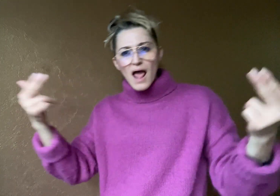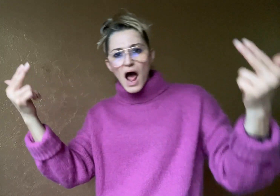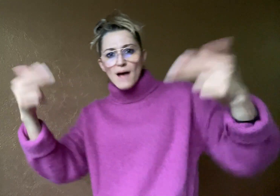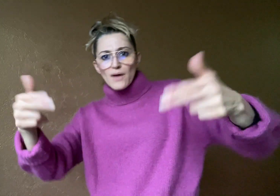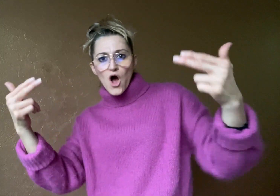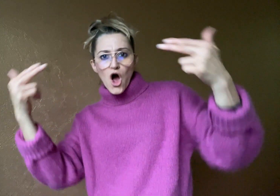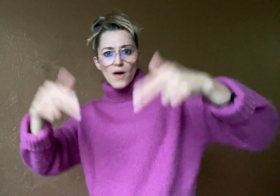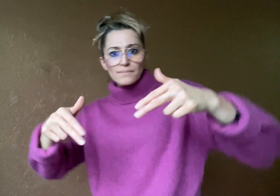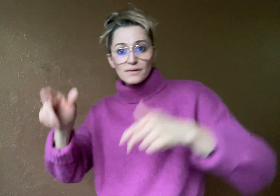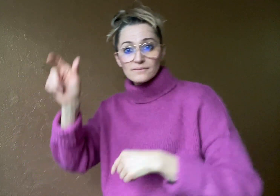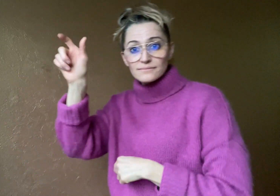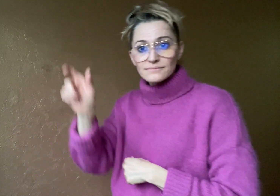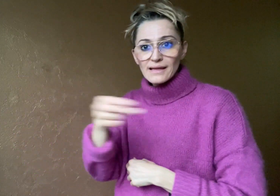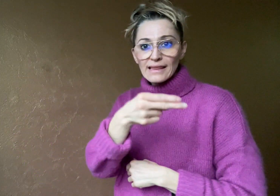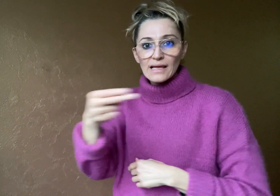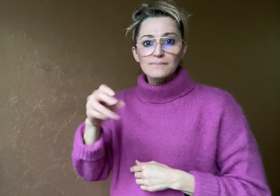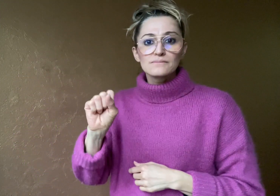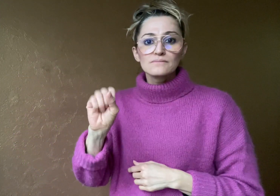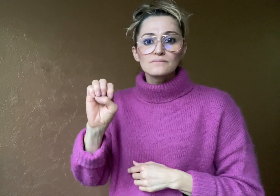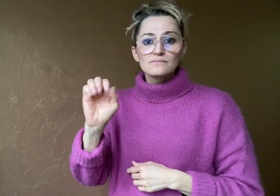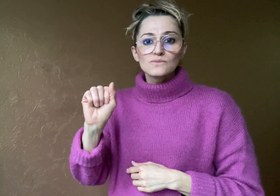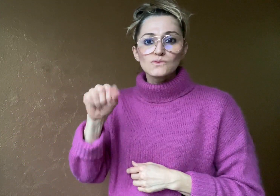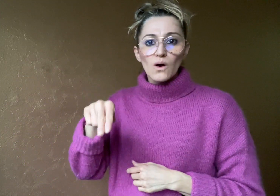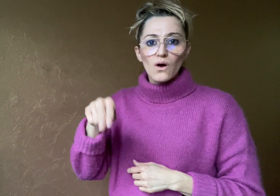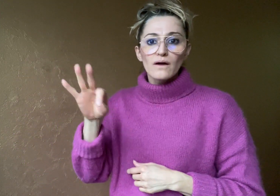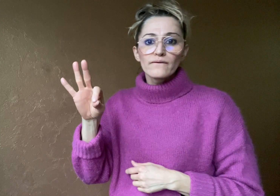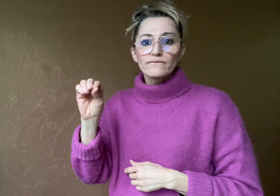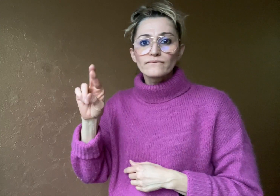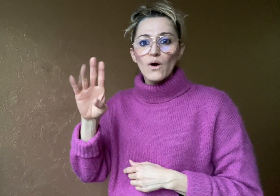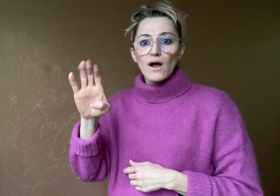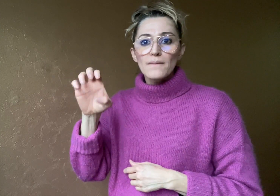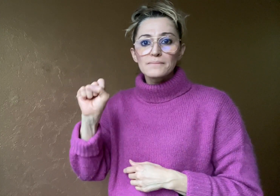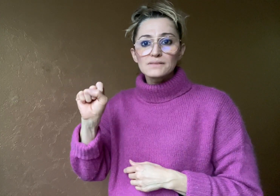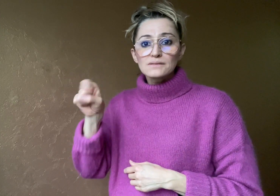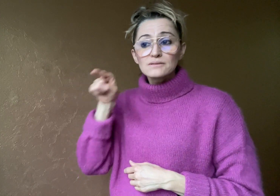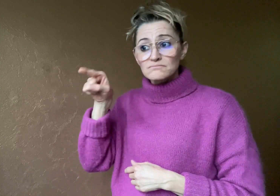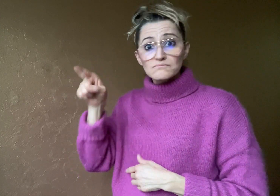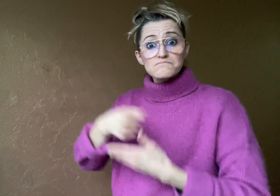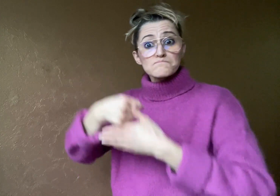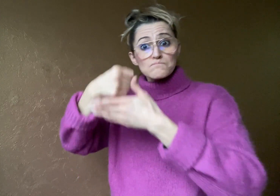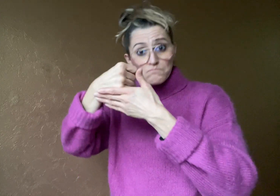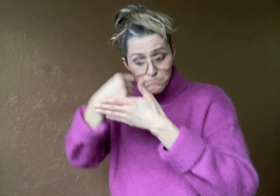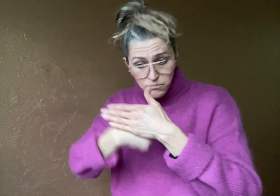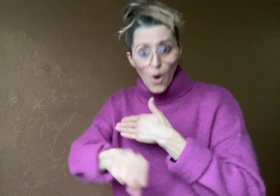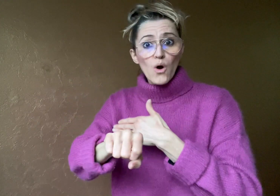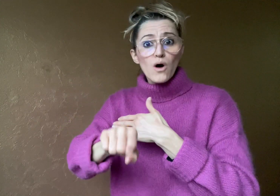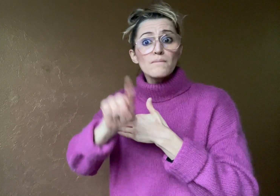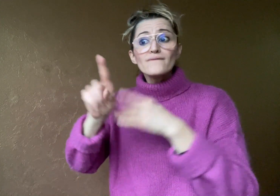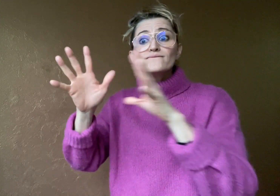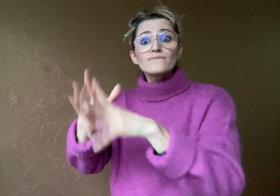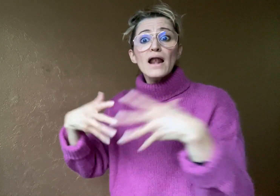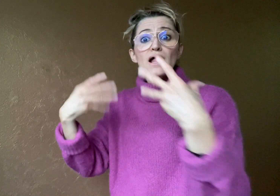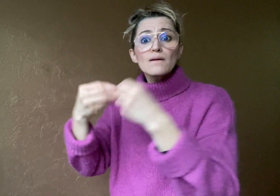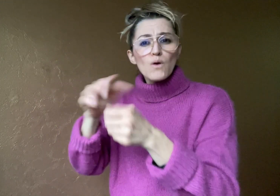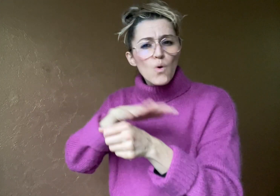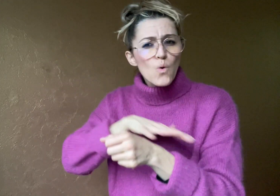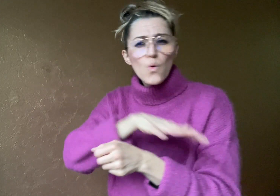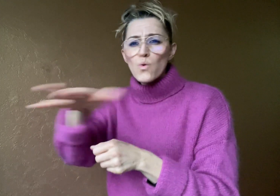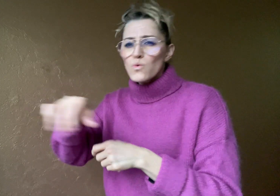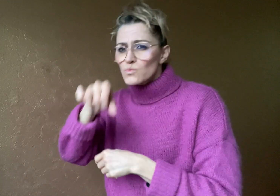was born into a musical family. During his childhood,